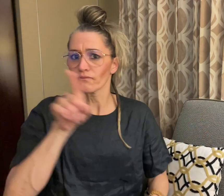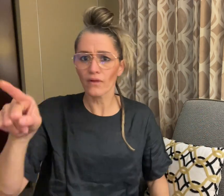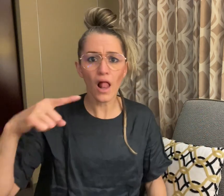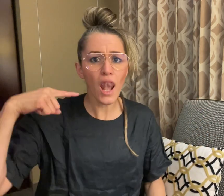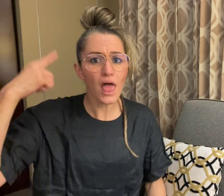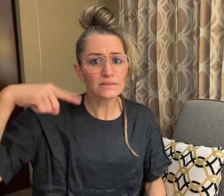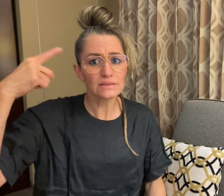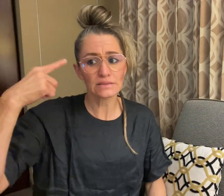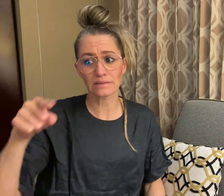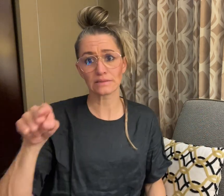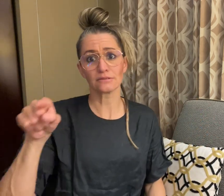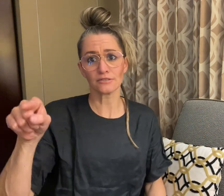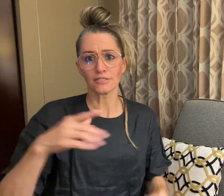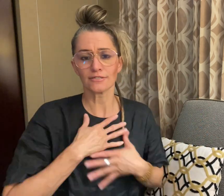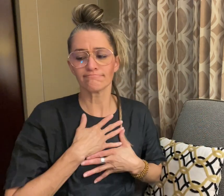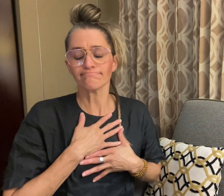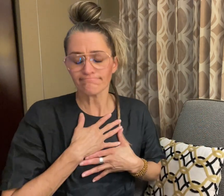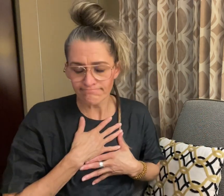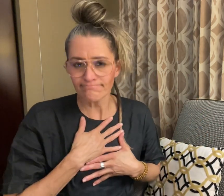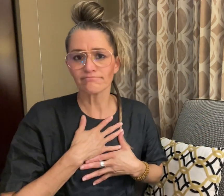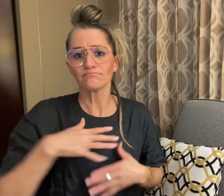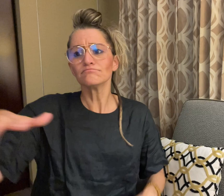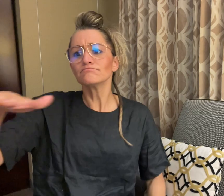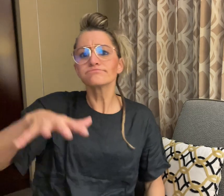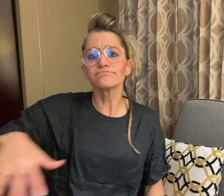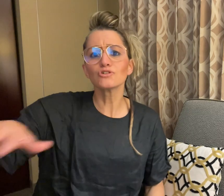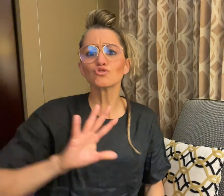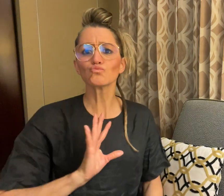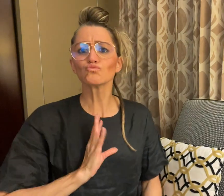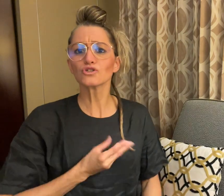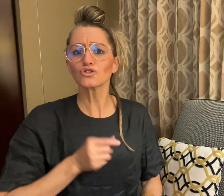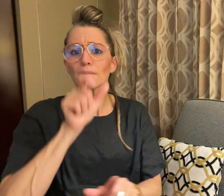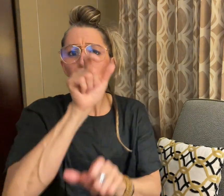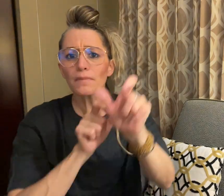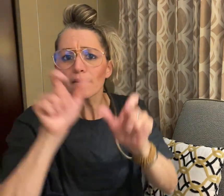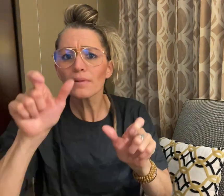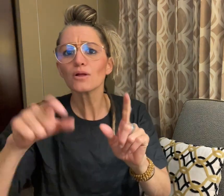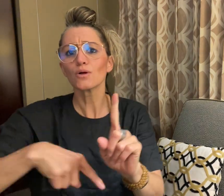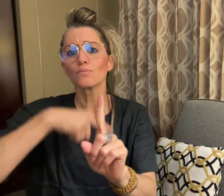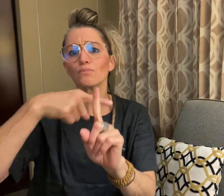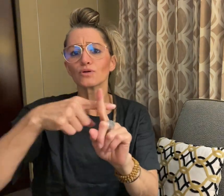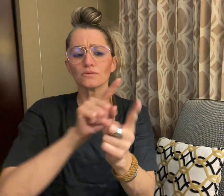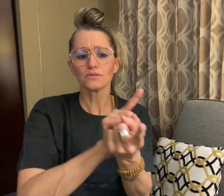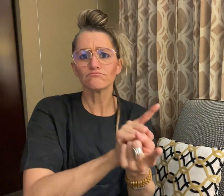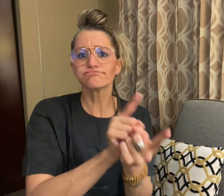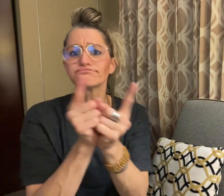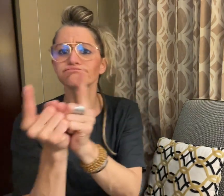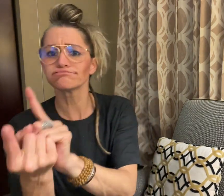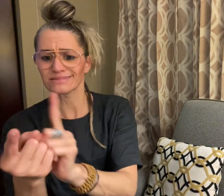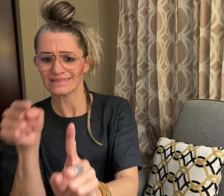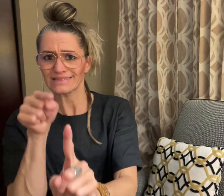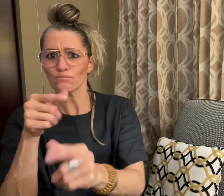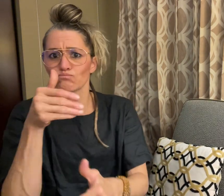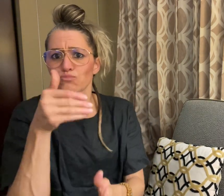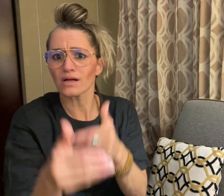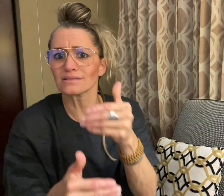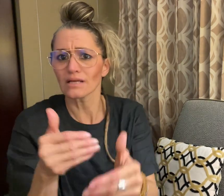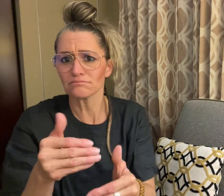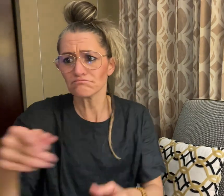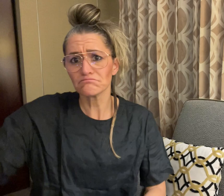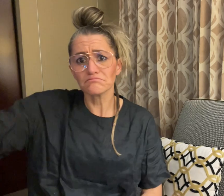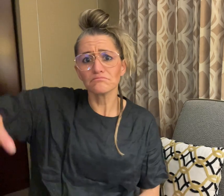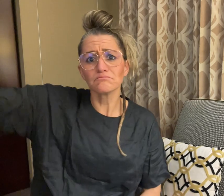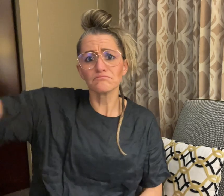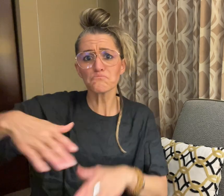where she felt transgender people and transitioning